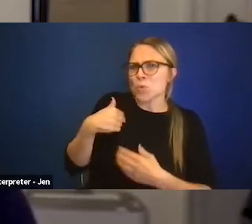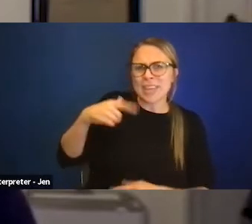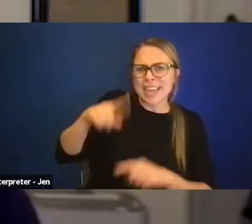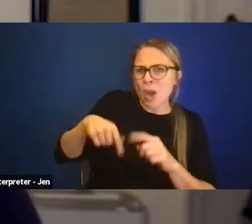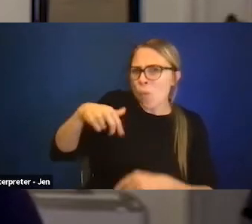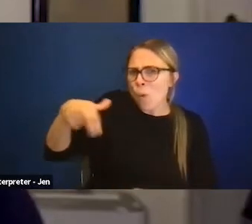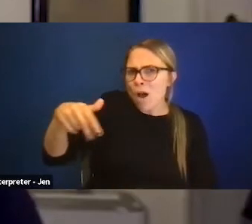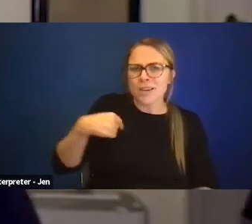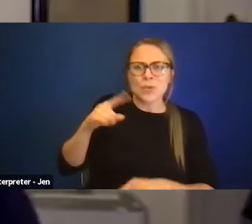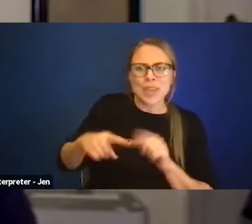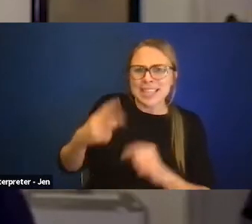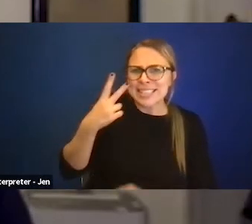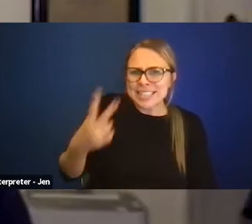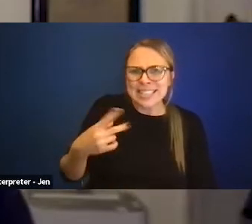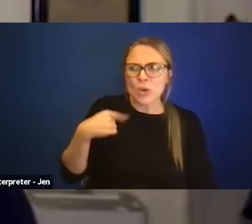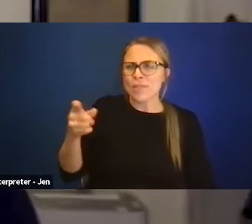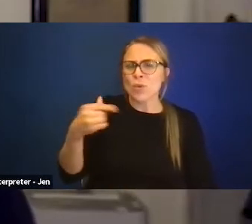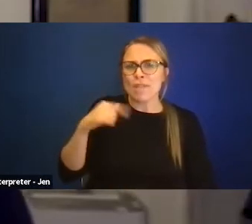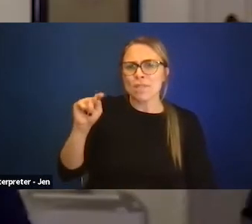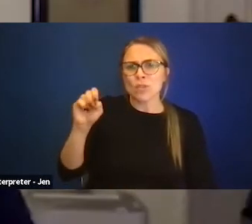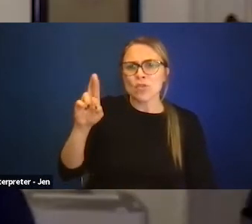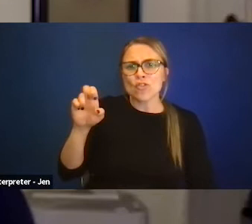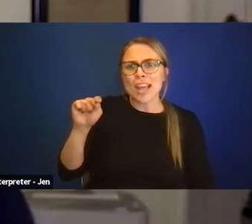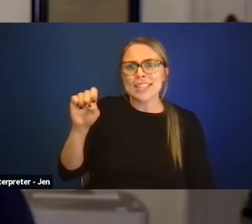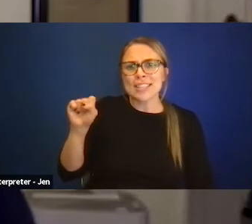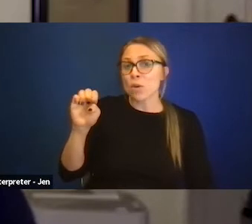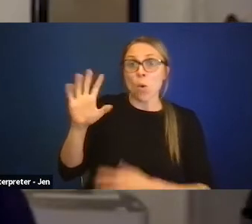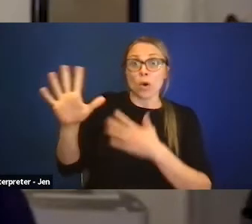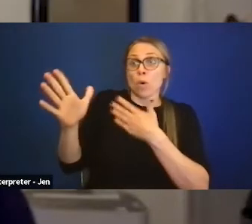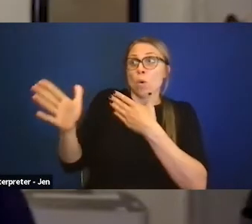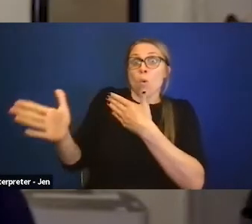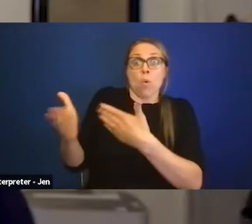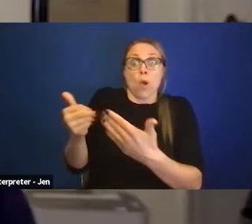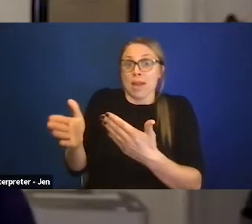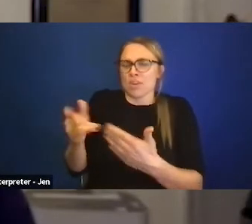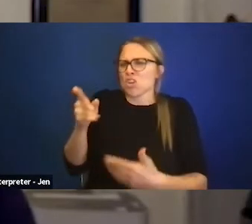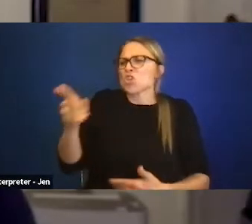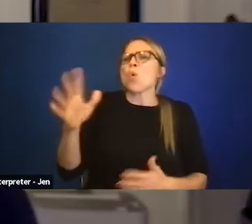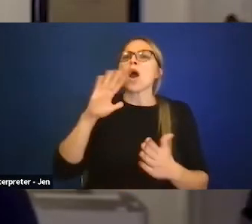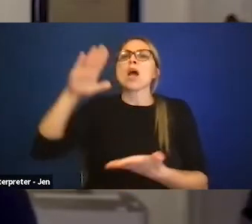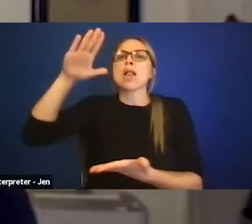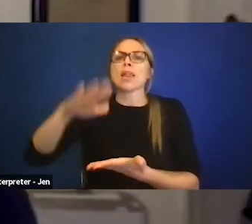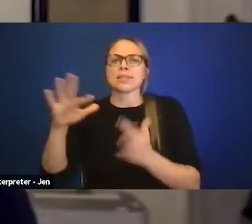or if you have Tourettes or if you, whatever, if you are not as valued as somebody else,